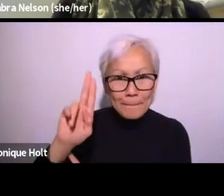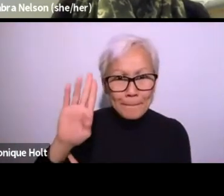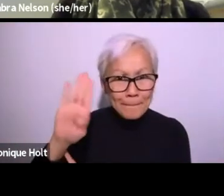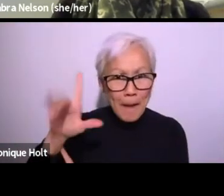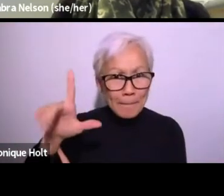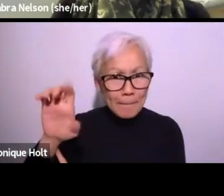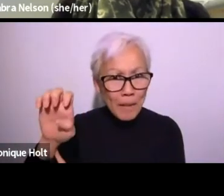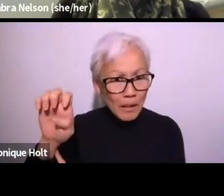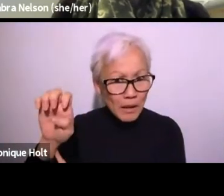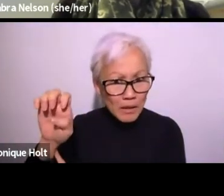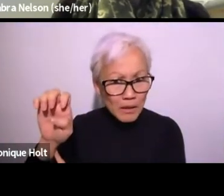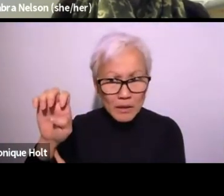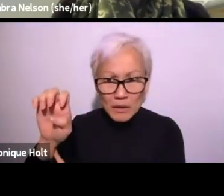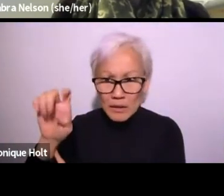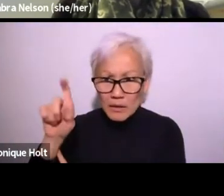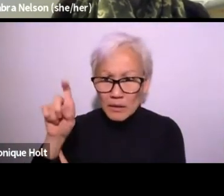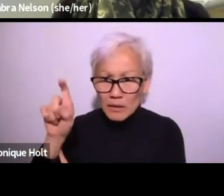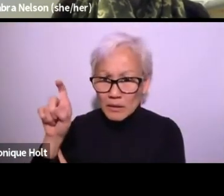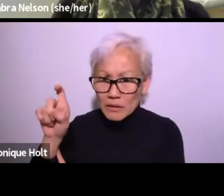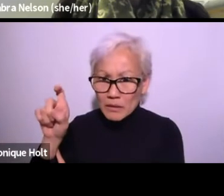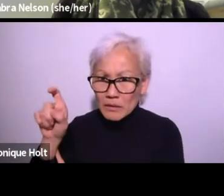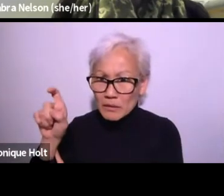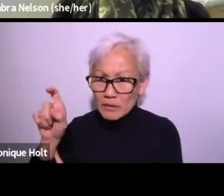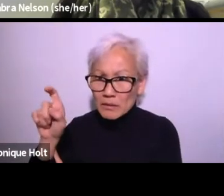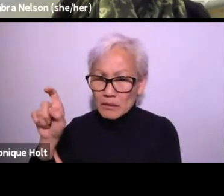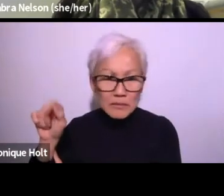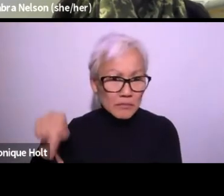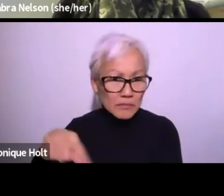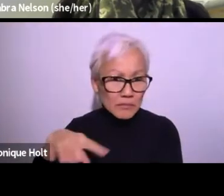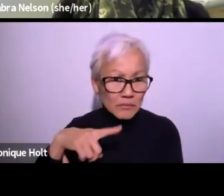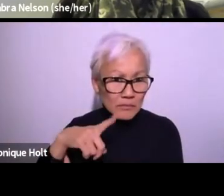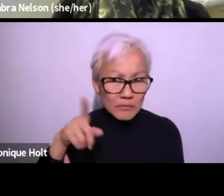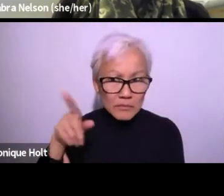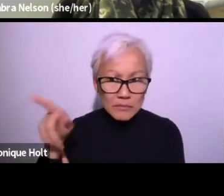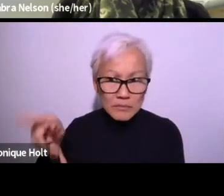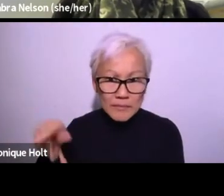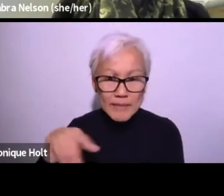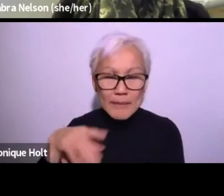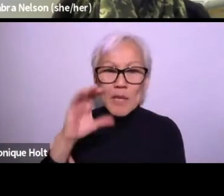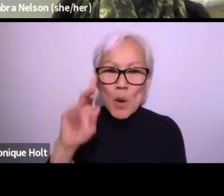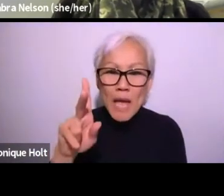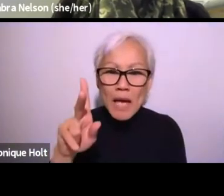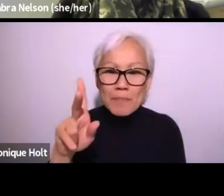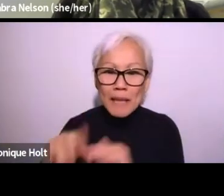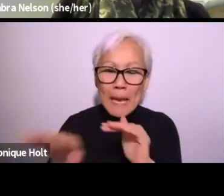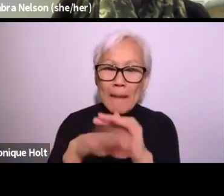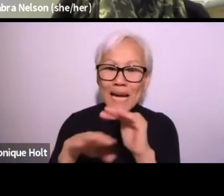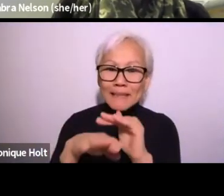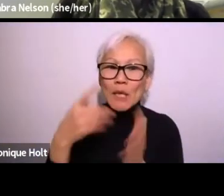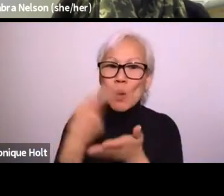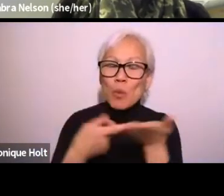Are you familiar with the bubble? Anyone, no? No, I guess not, okay.